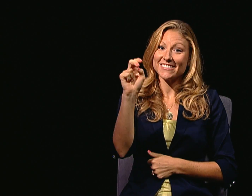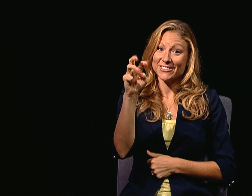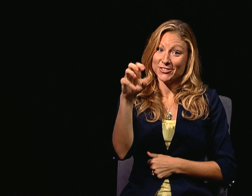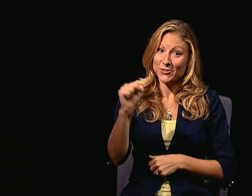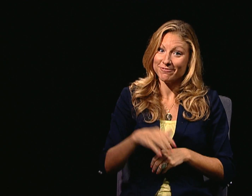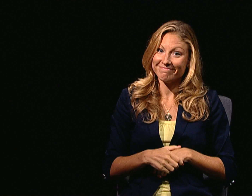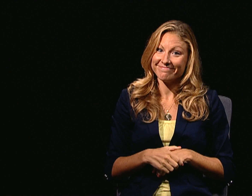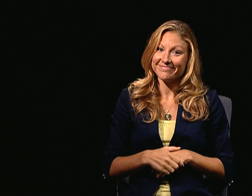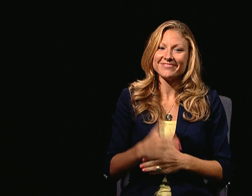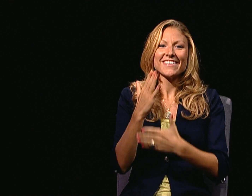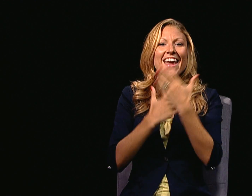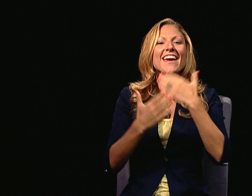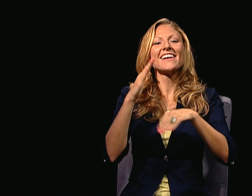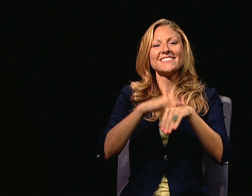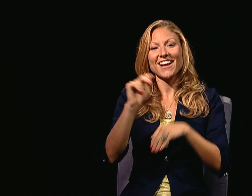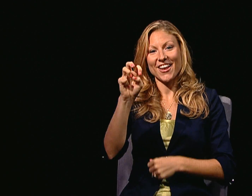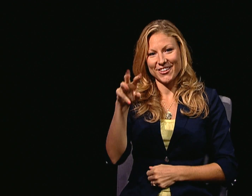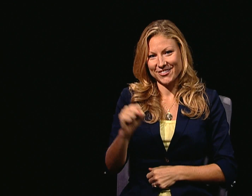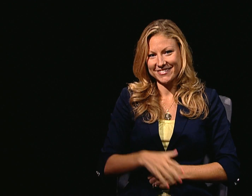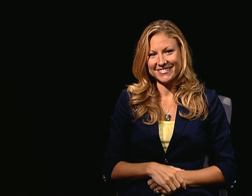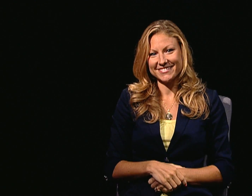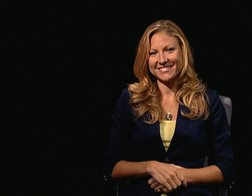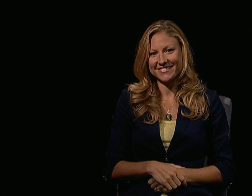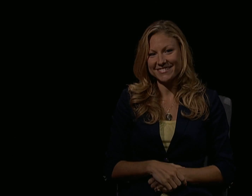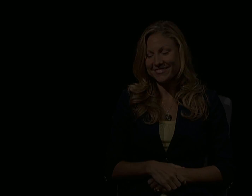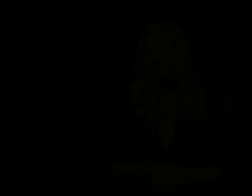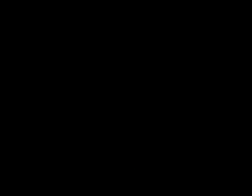YOU'RE WATCHING ACCESS NEWS, HANDS ON NEWS.